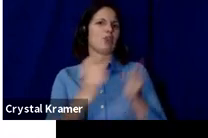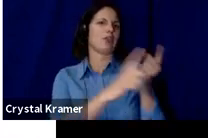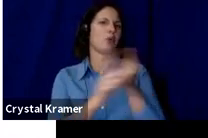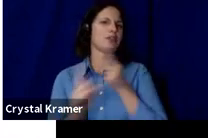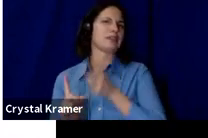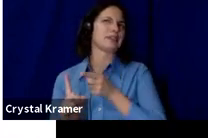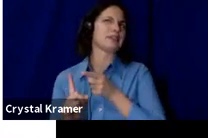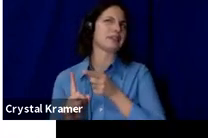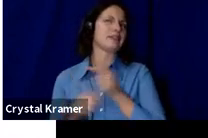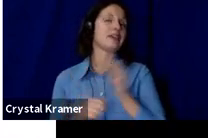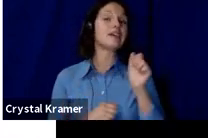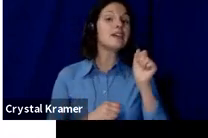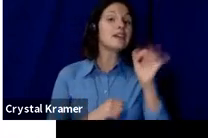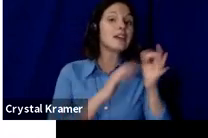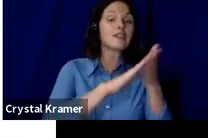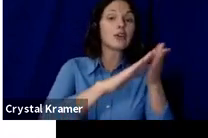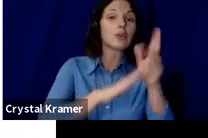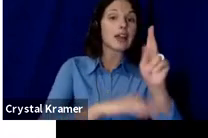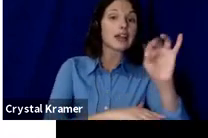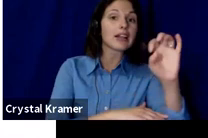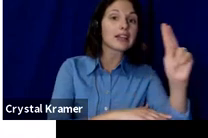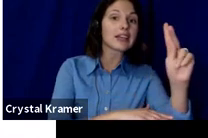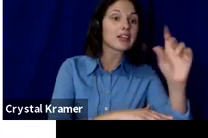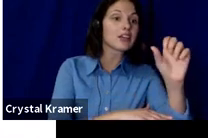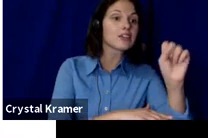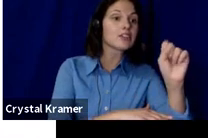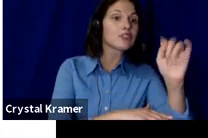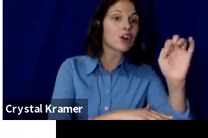If you're running a KickStarter you need all of your donations to go through KickStarter